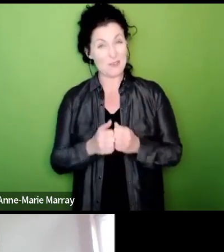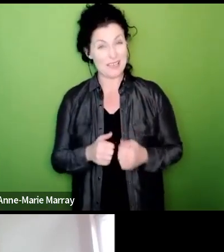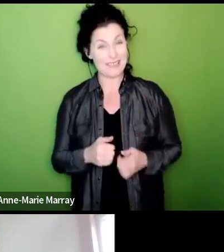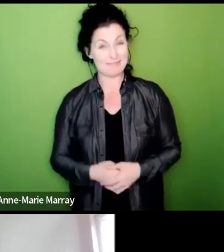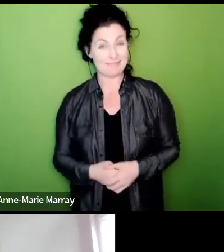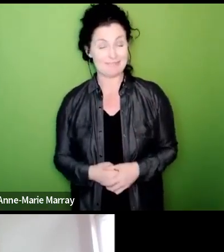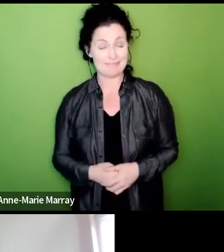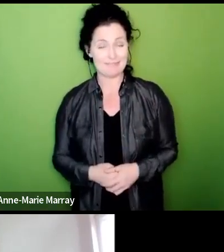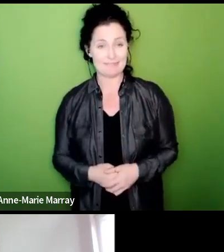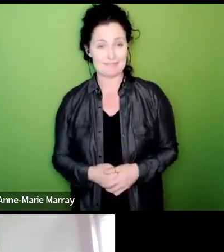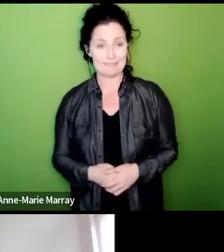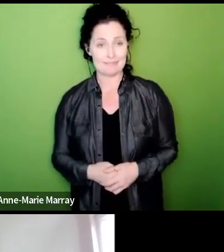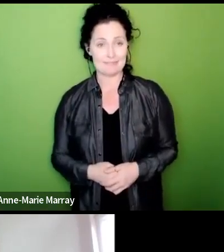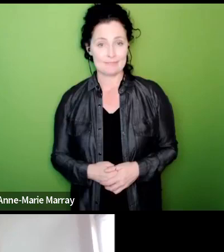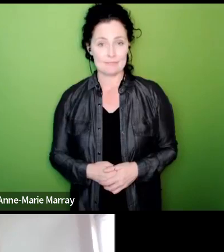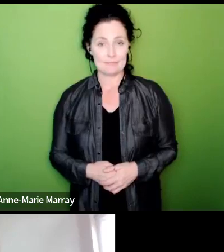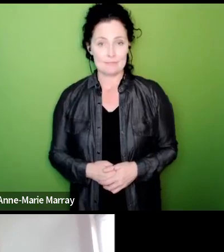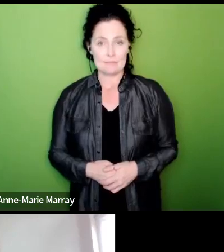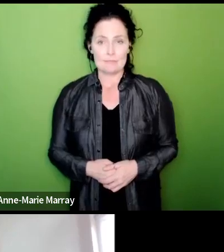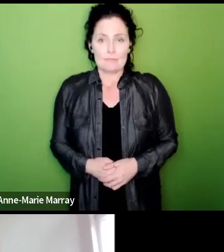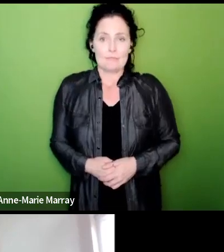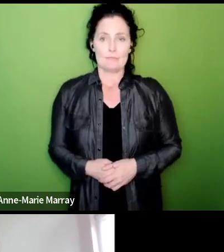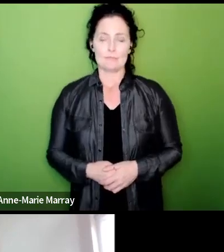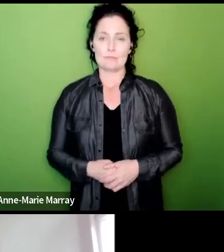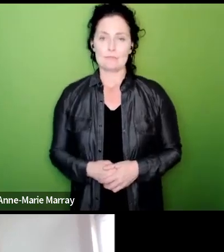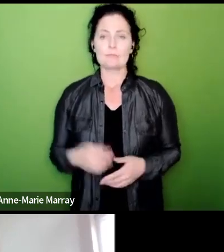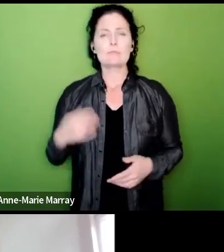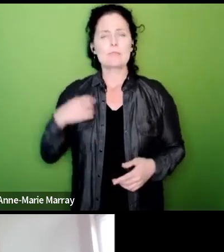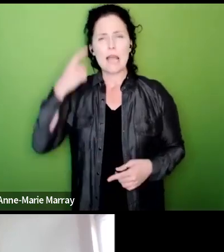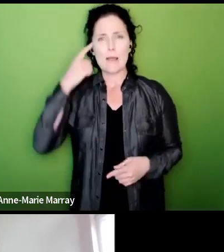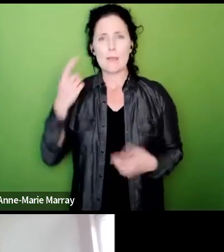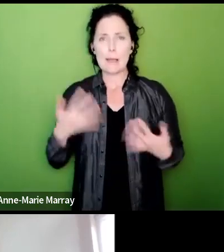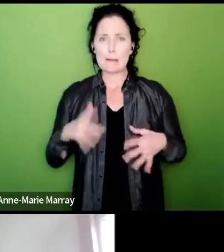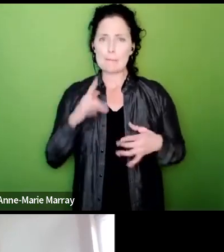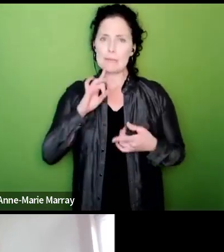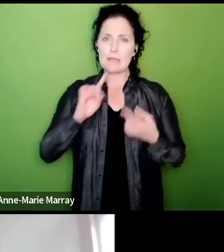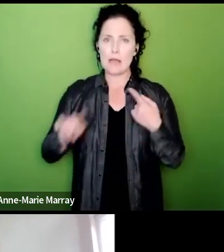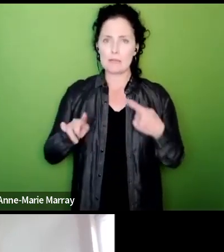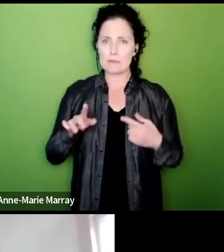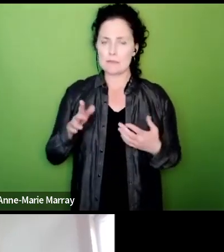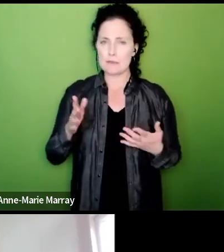it might I think you've probably done this Mark but it might just be worth reiterating an earlier